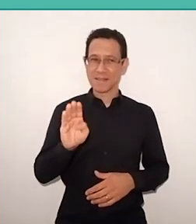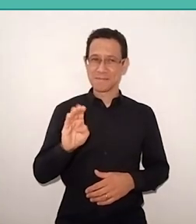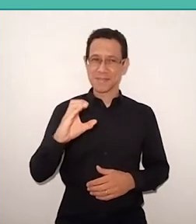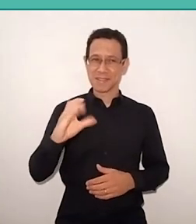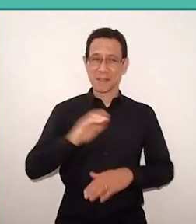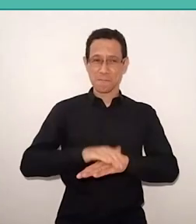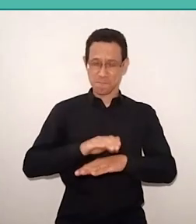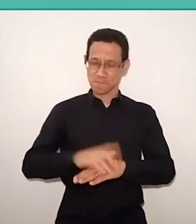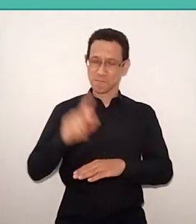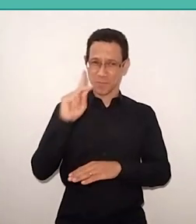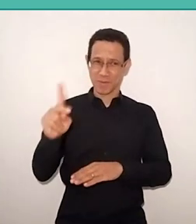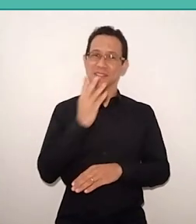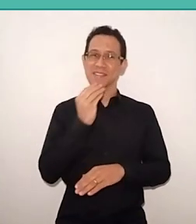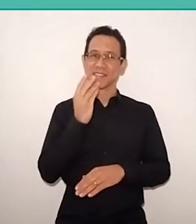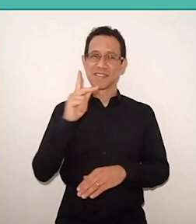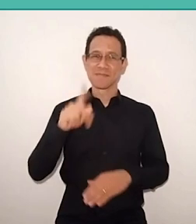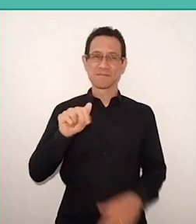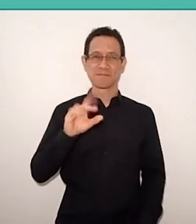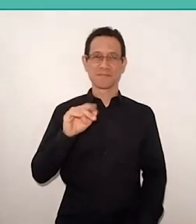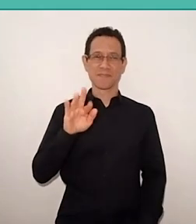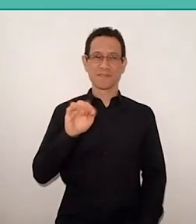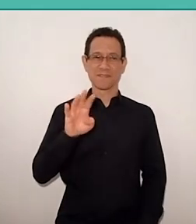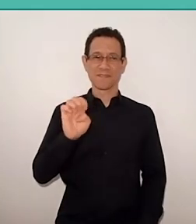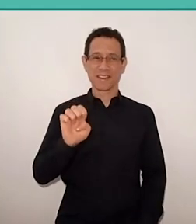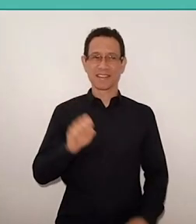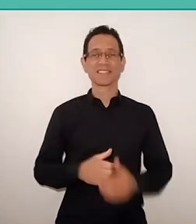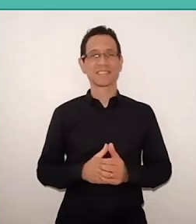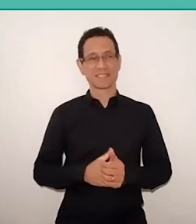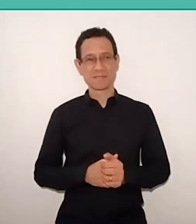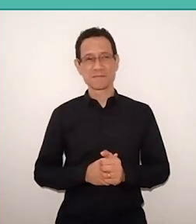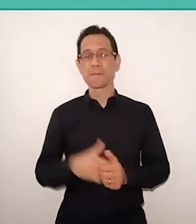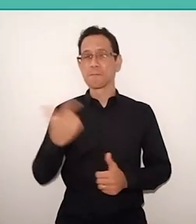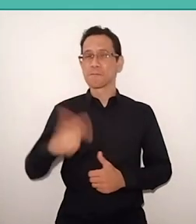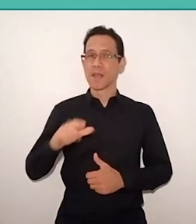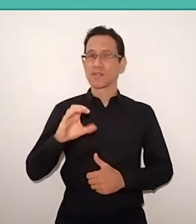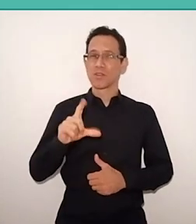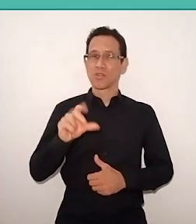The decolonizing agenda is still current in Africa.